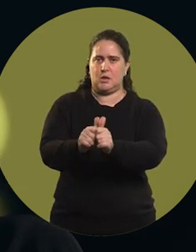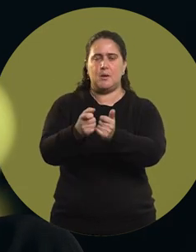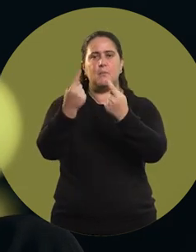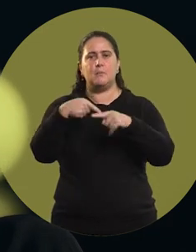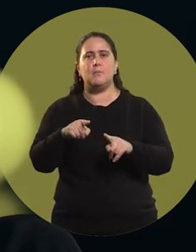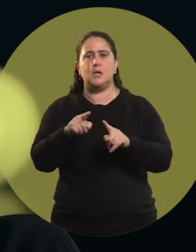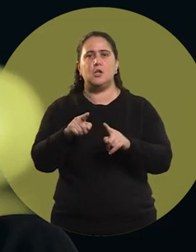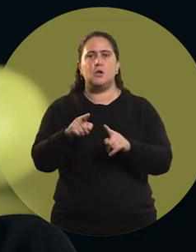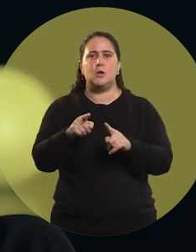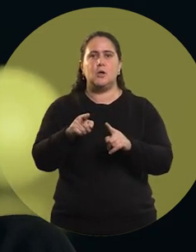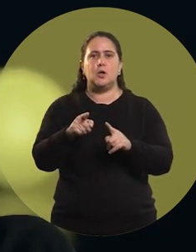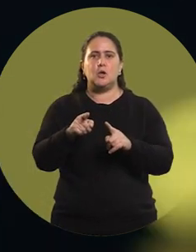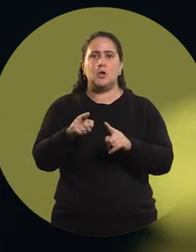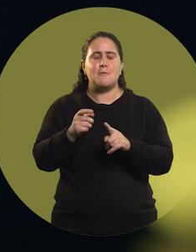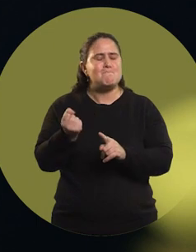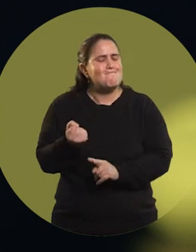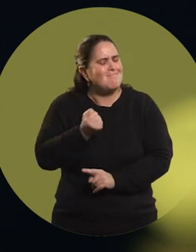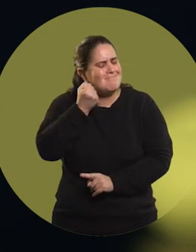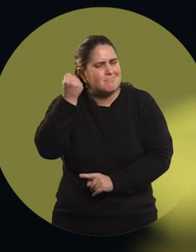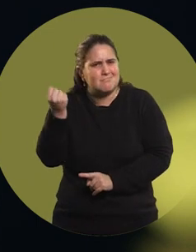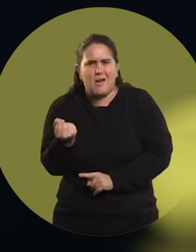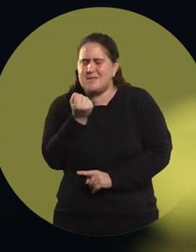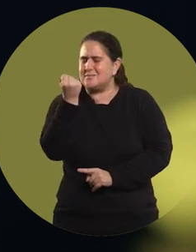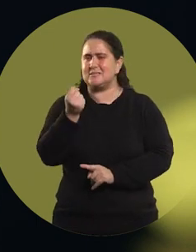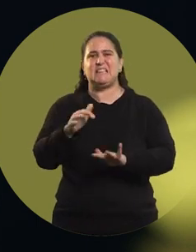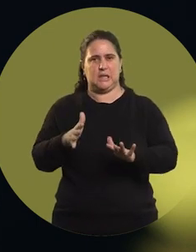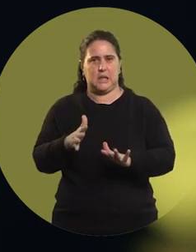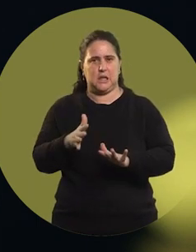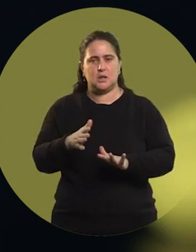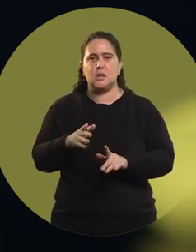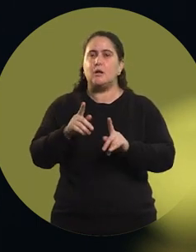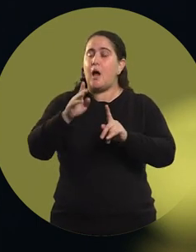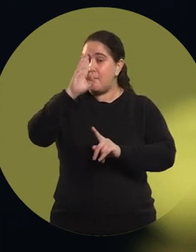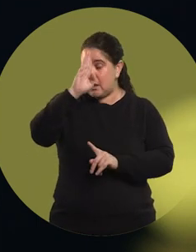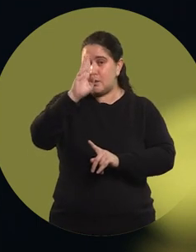But the most important thing is to learn